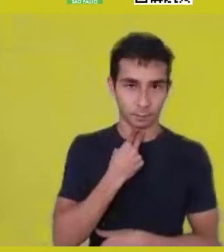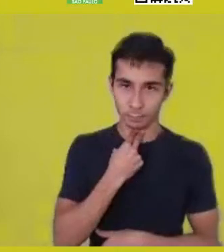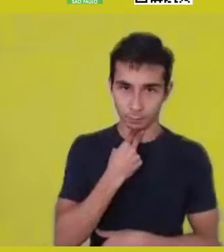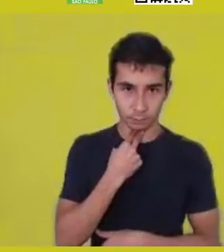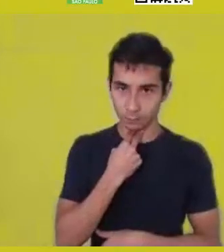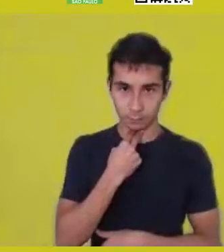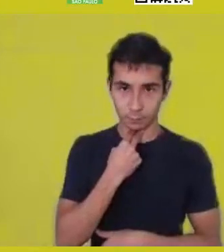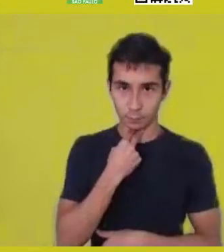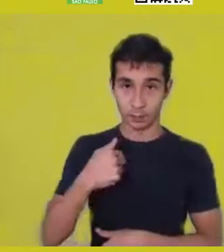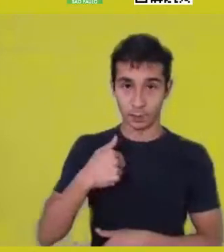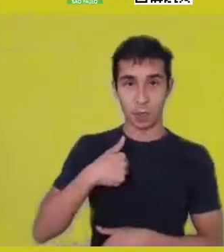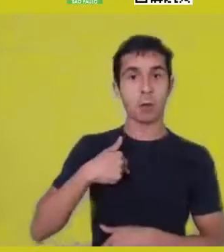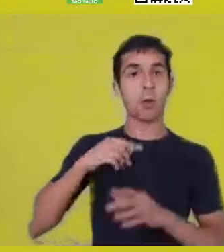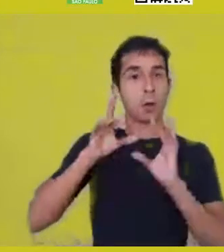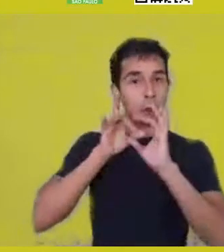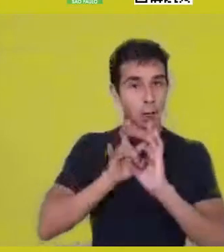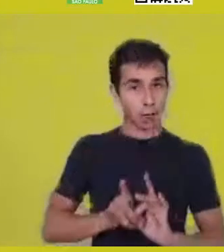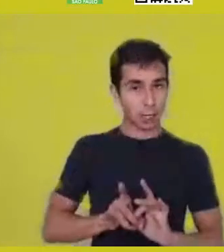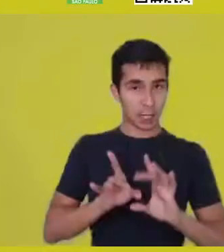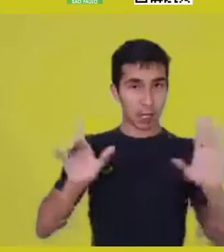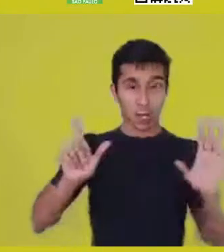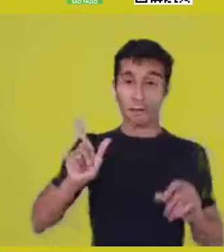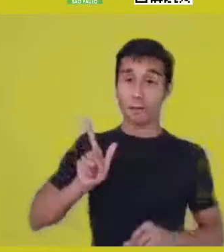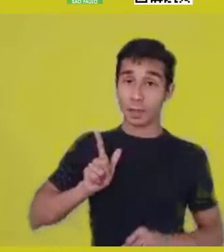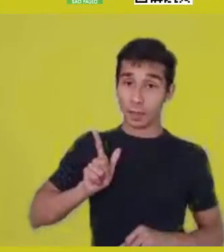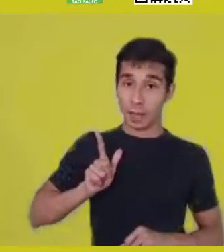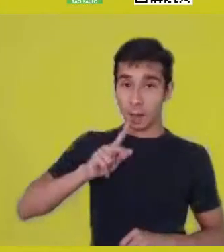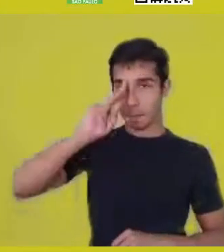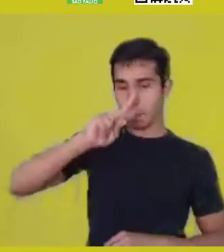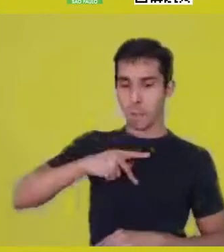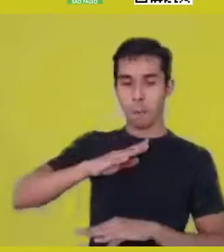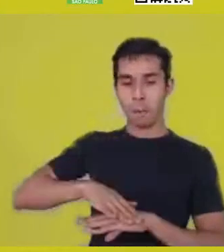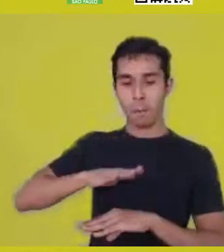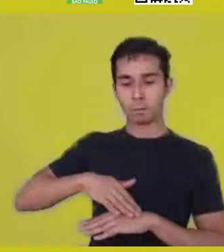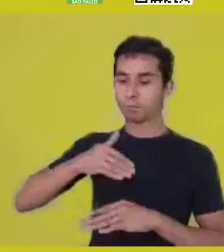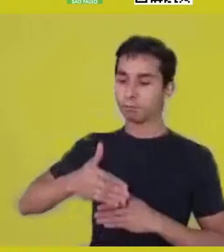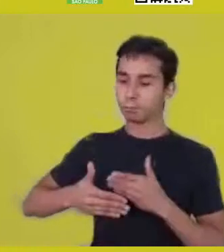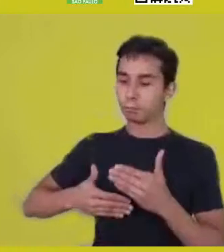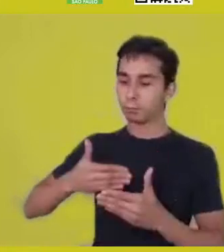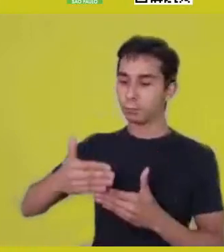many times it must be not only collectivized,